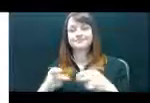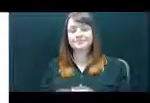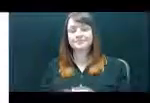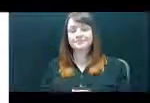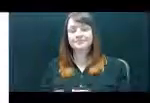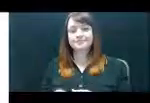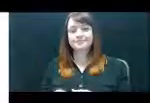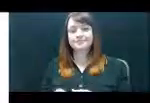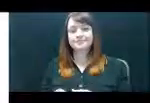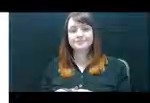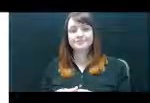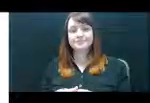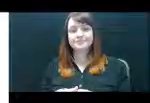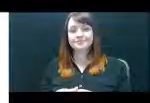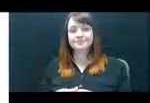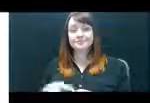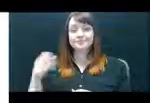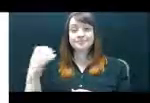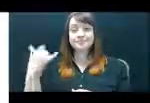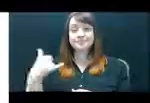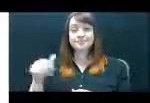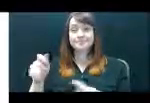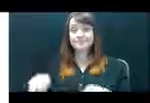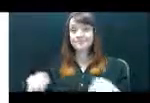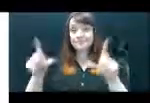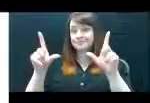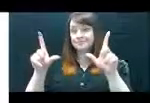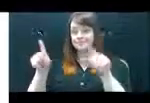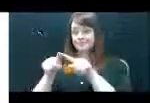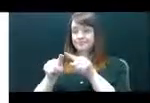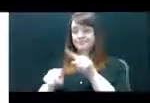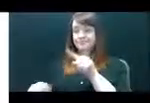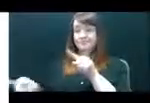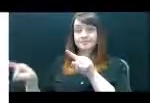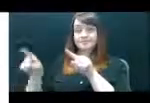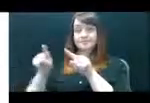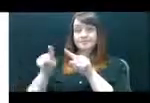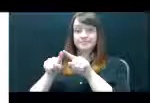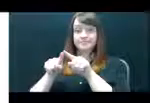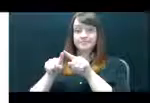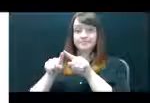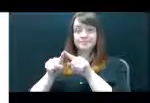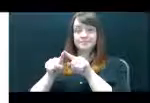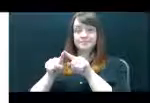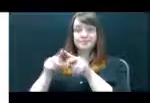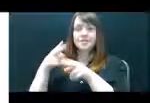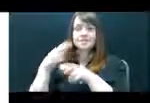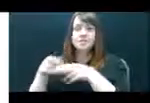in yellow above and enlarged in the oval, is for a brief biography of each presenter,